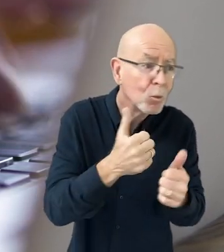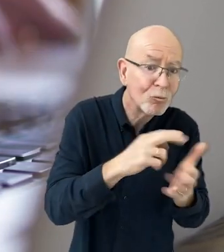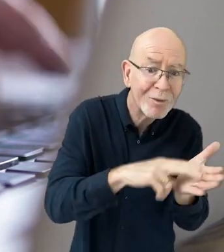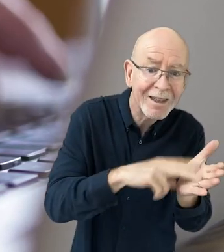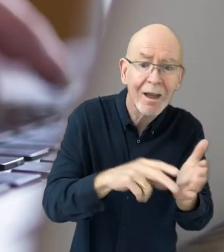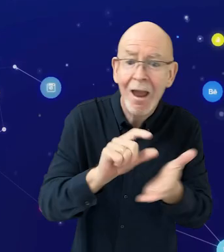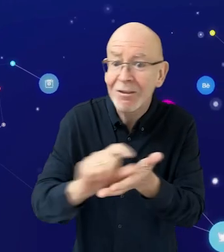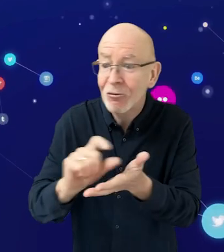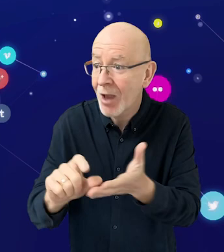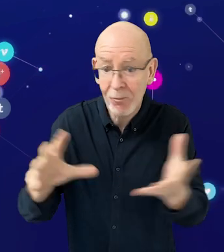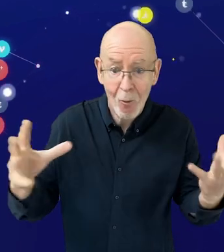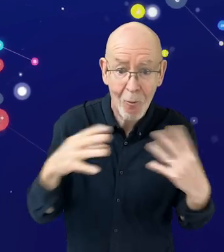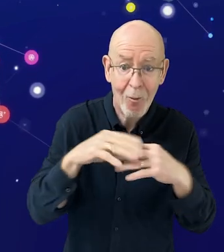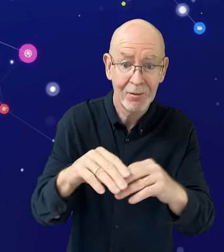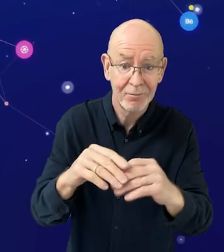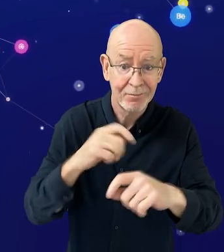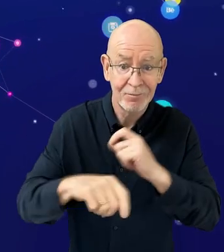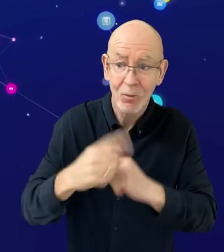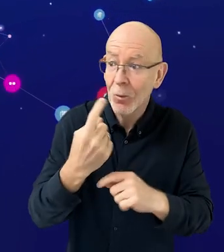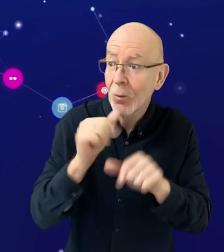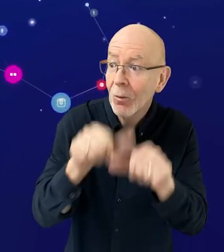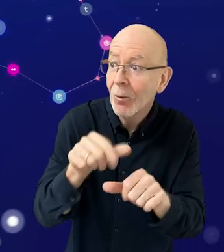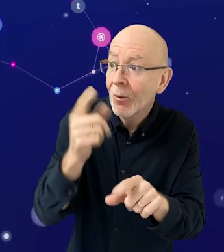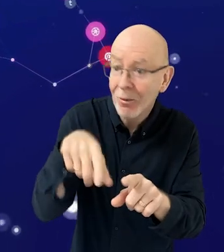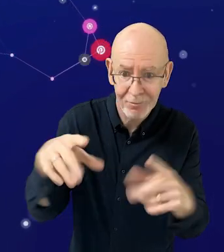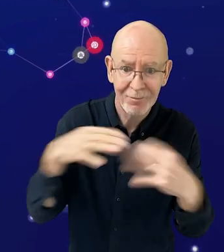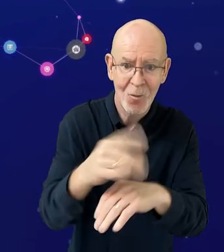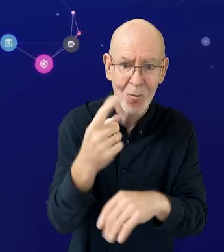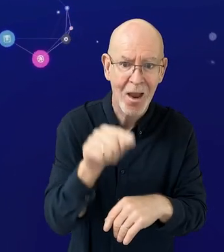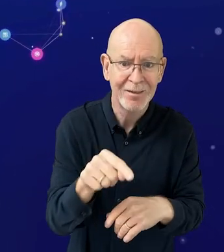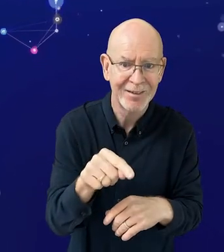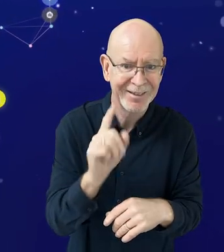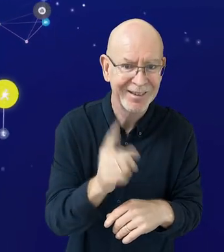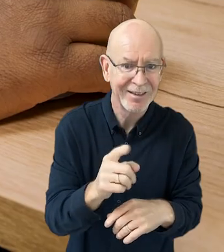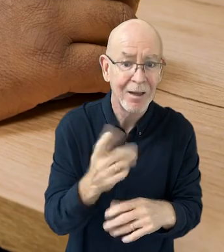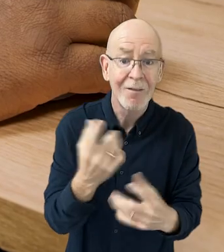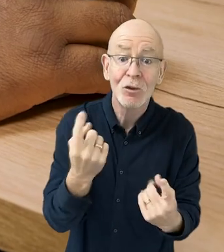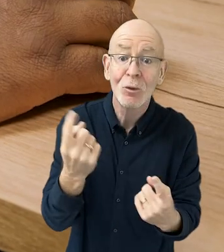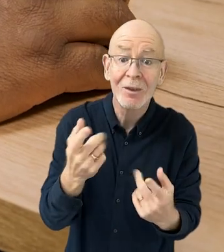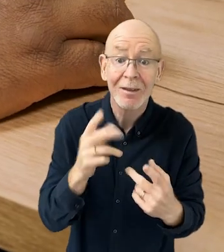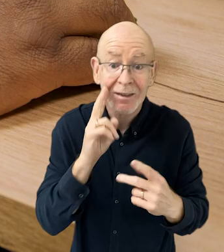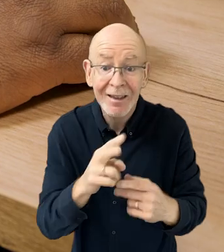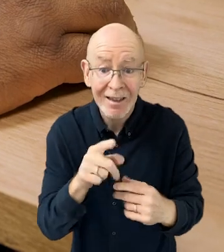their Goodreads account, their Instagram account, we'll pull the creators they follow and all the stuff they make. When somebody comes to it,